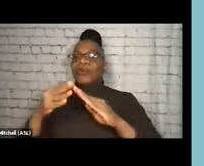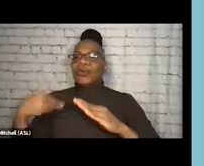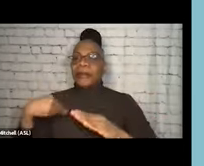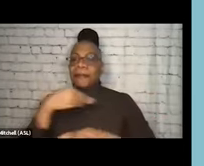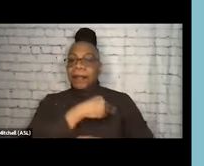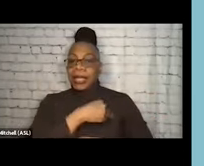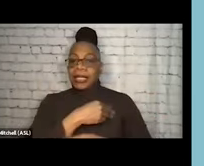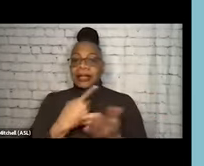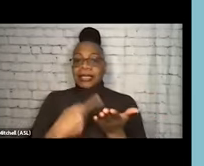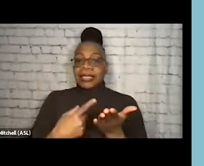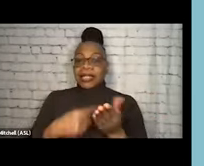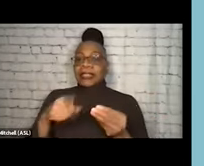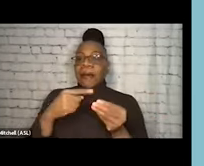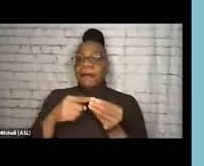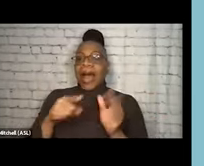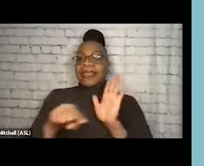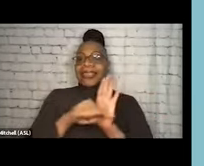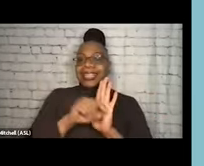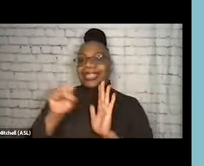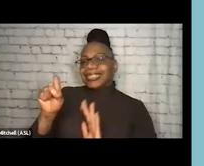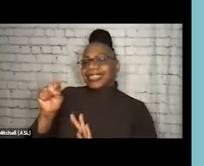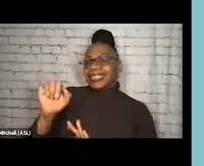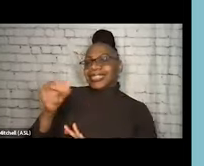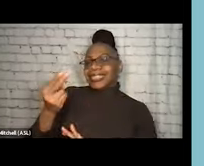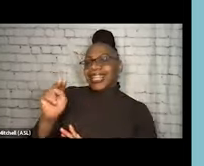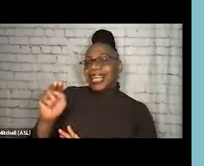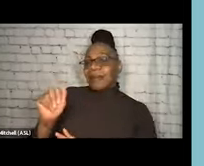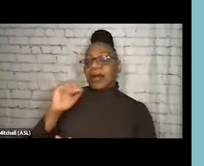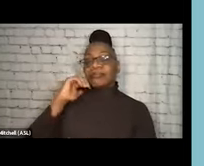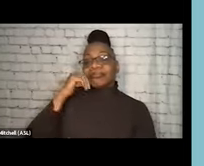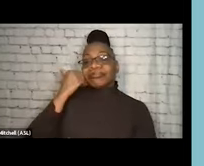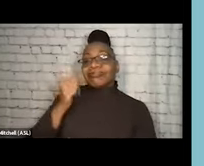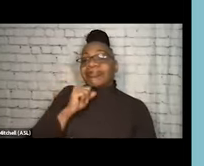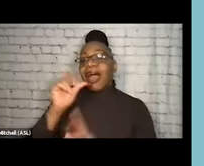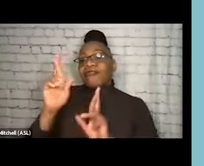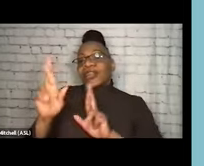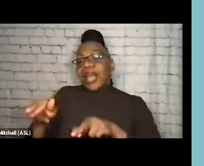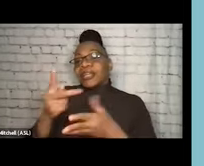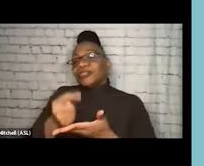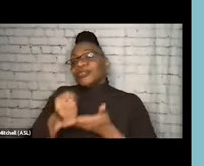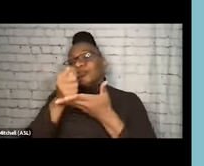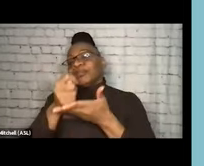large numbers of people don't interact with traditional treatment systems. So, harm reduction services are critical touch points